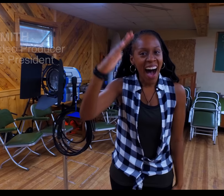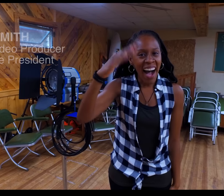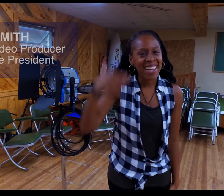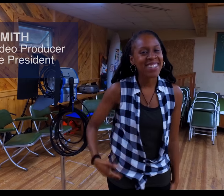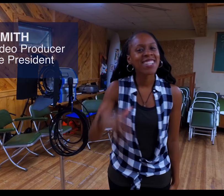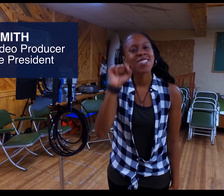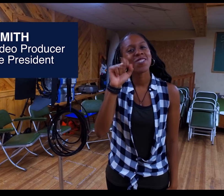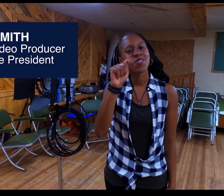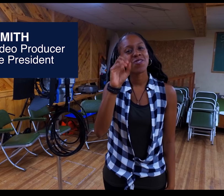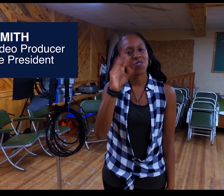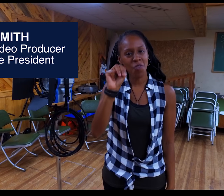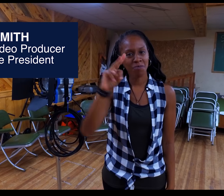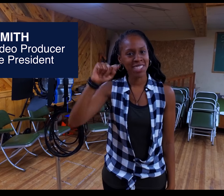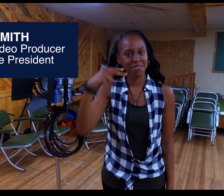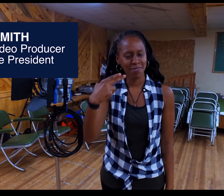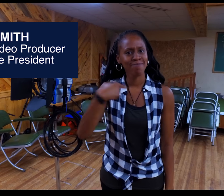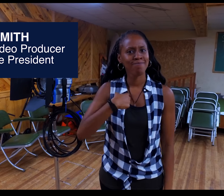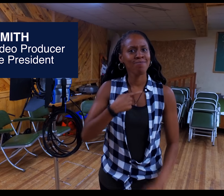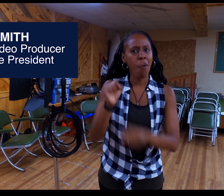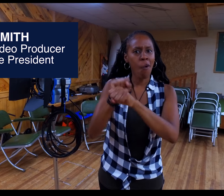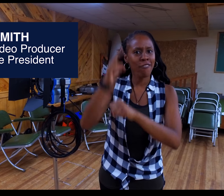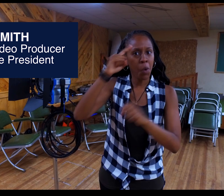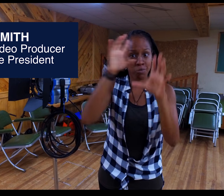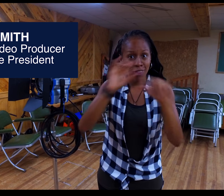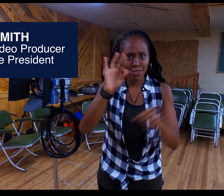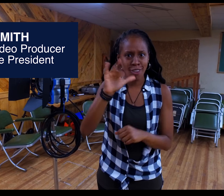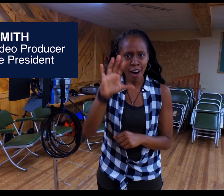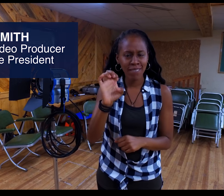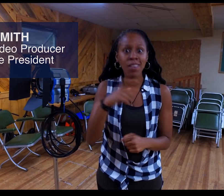Hi! I’m Storm Smith I work for the Gallaudet University Office of the President.